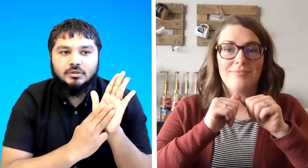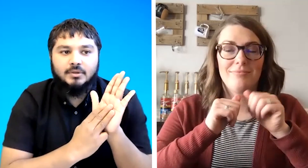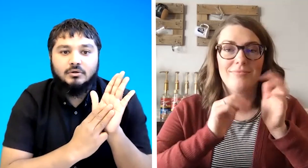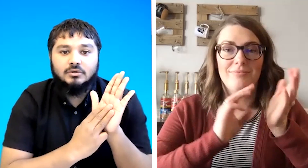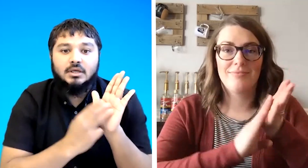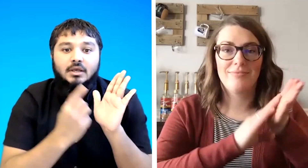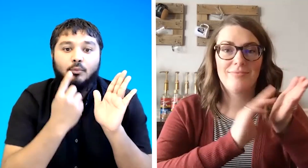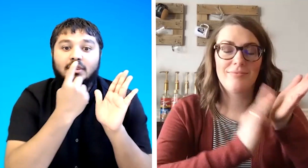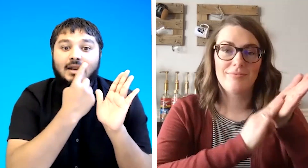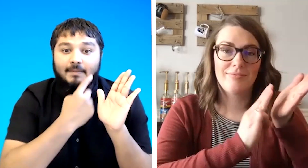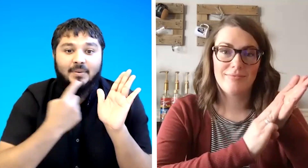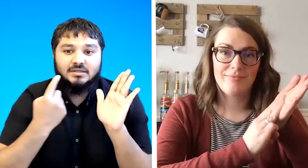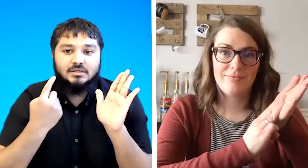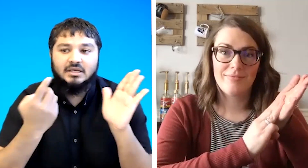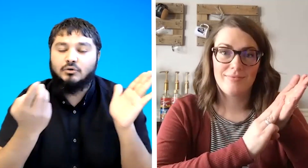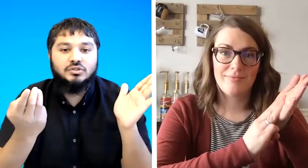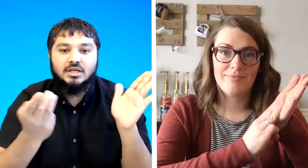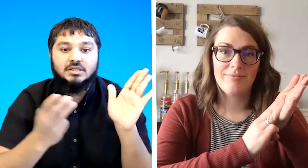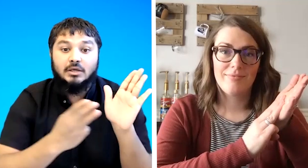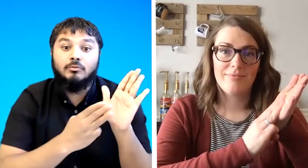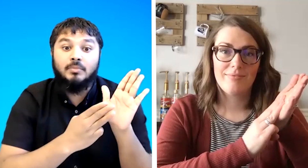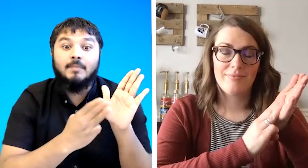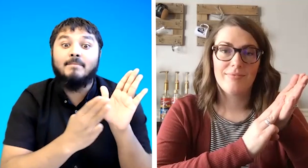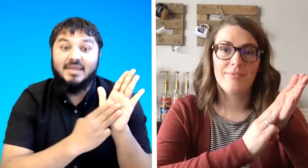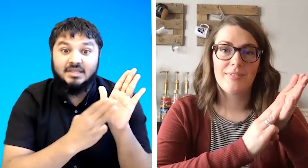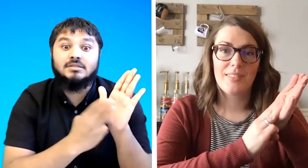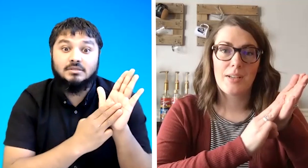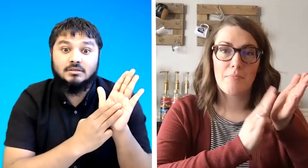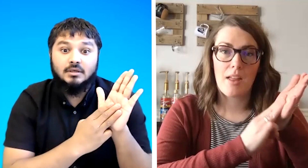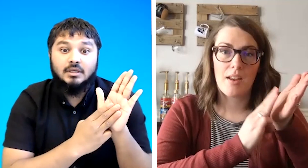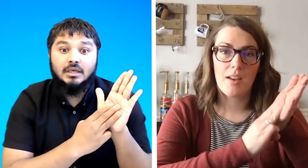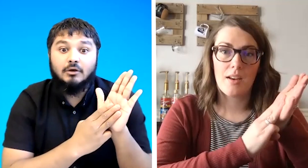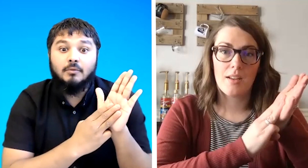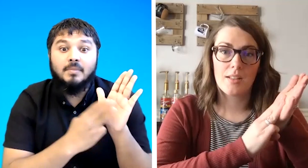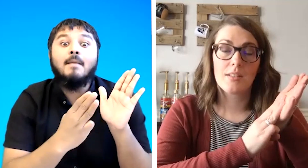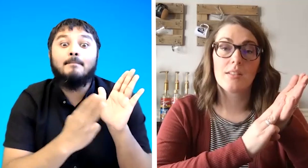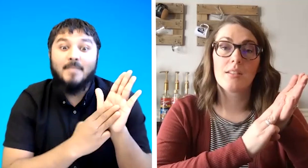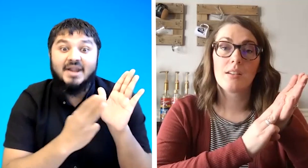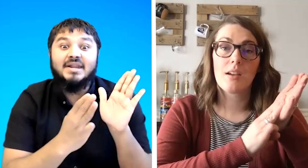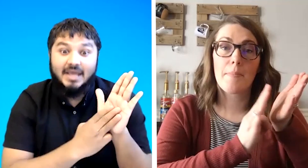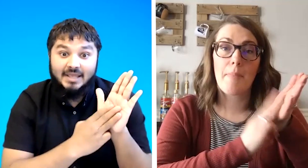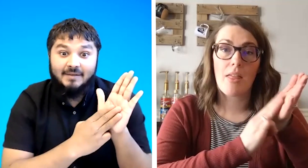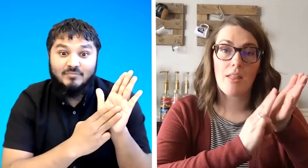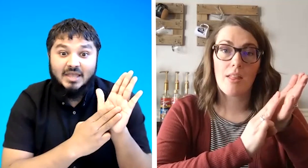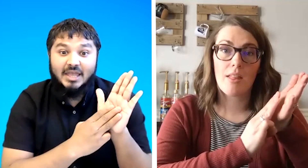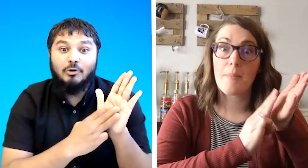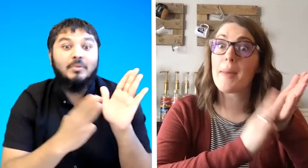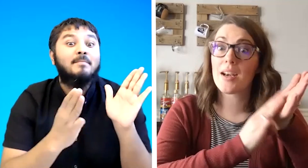because with the lit pattern it could change it could be minutes it could be monday it could be